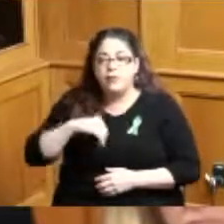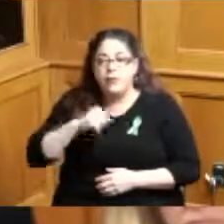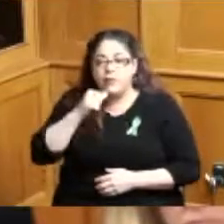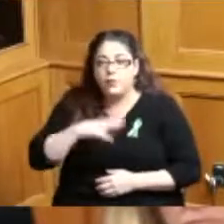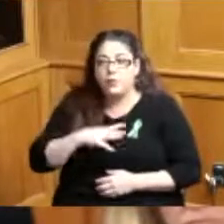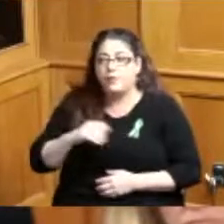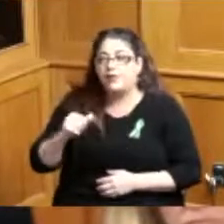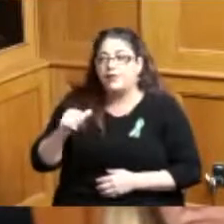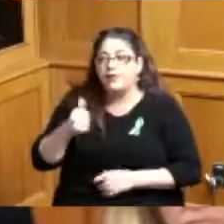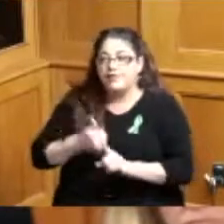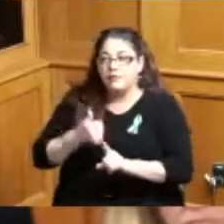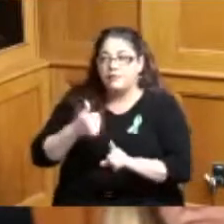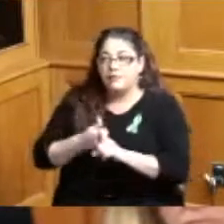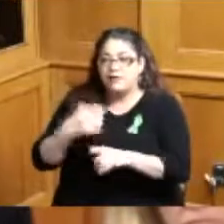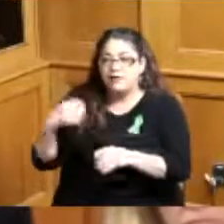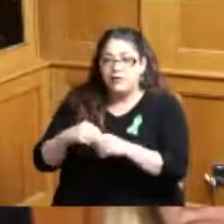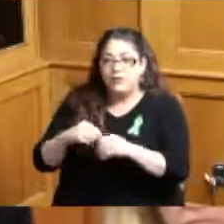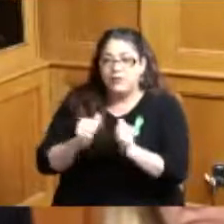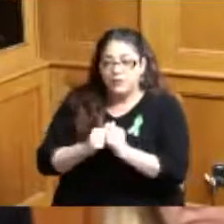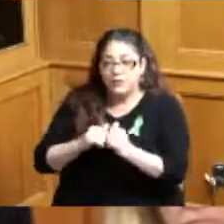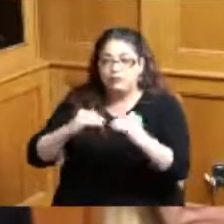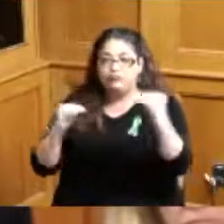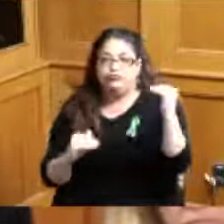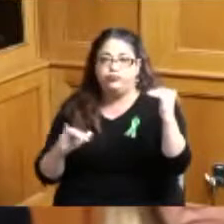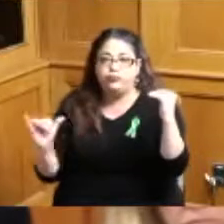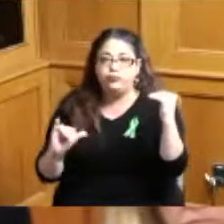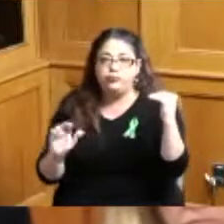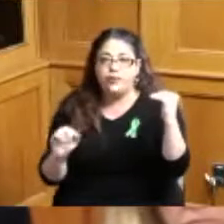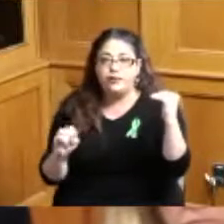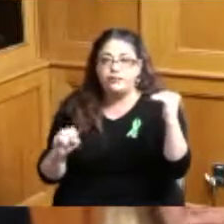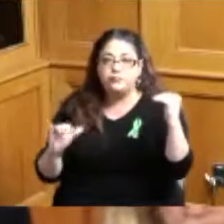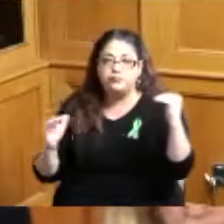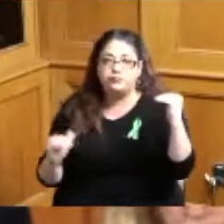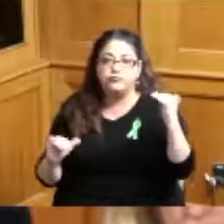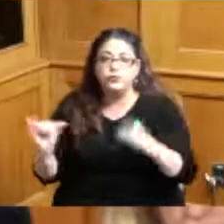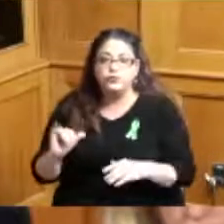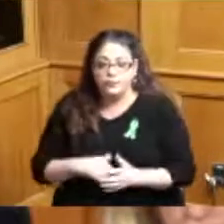the original ARP intent is to prioritize disproportionately impacted